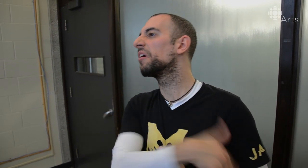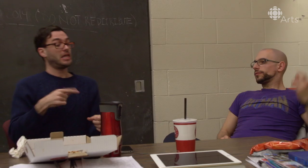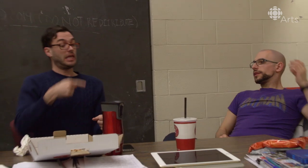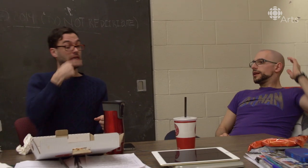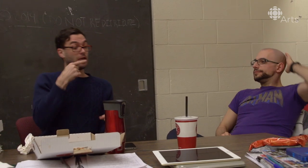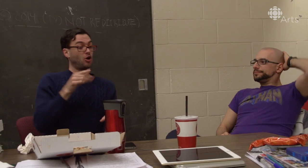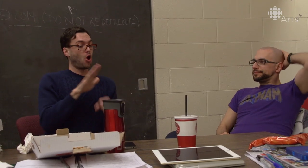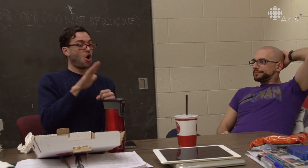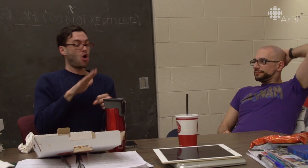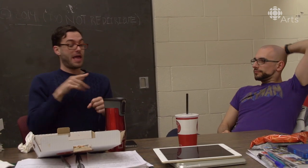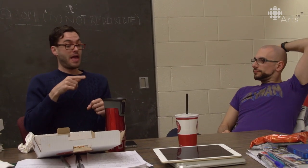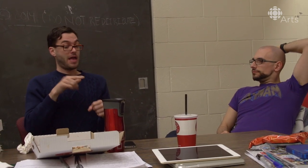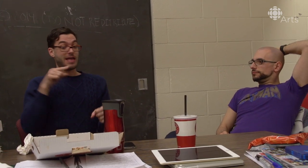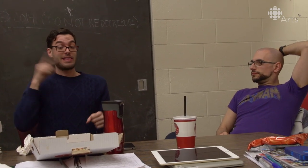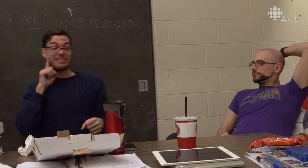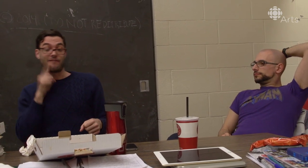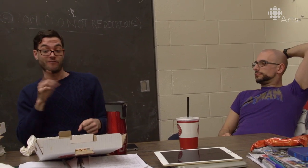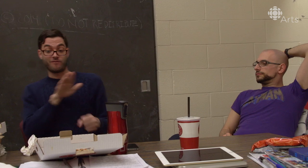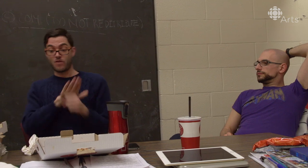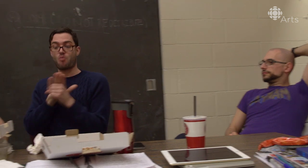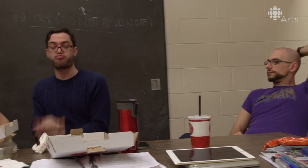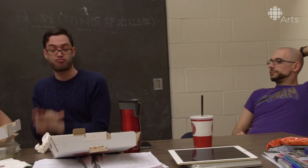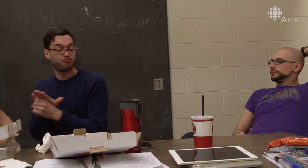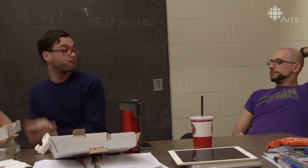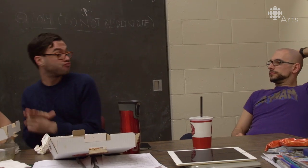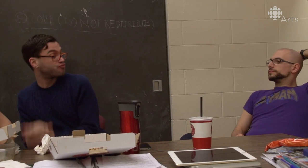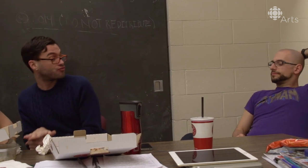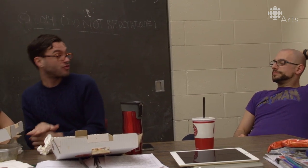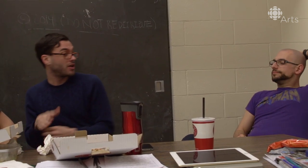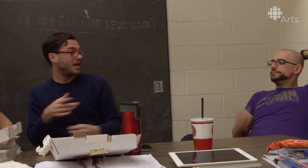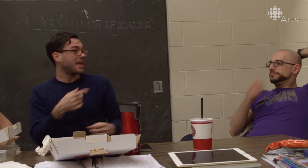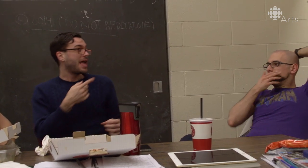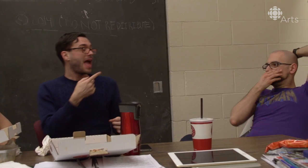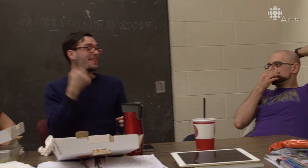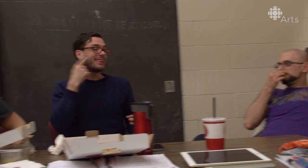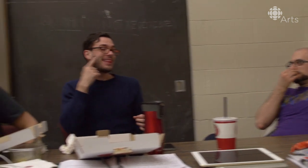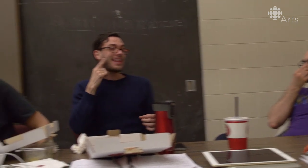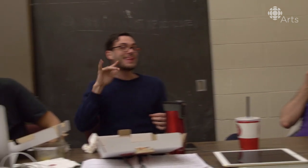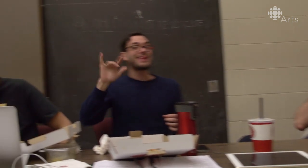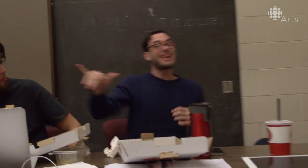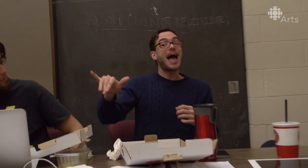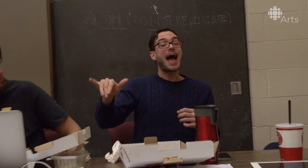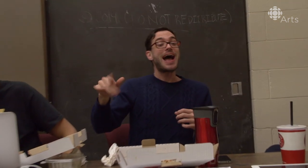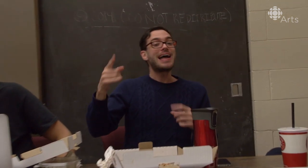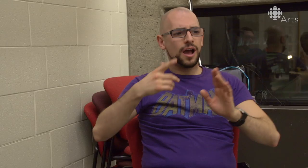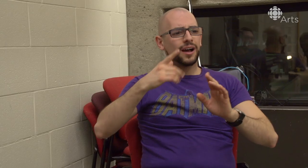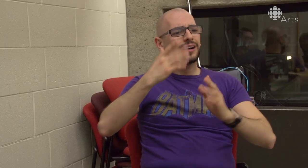[Remy] Hearing people tend to oppress Deaf people. Maybe, maybe that's just what they're expecting.